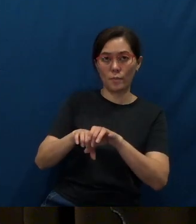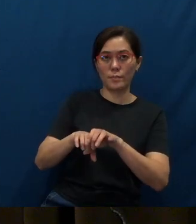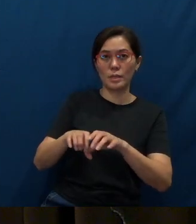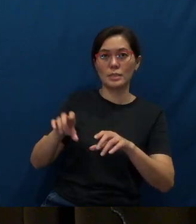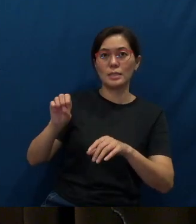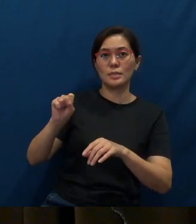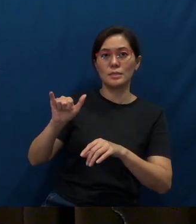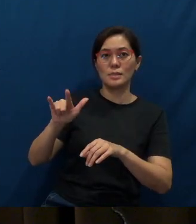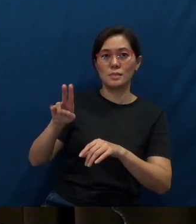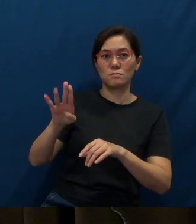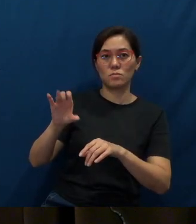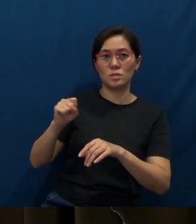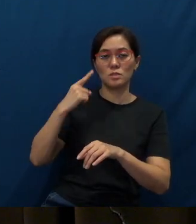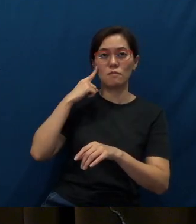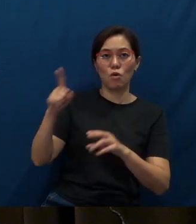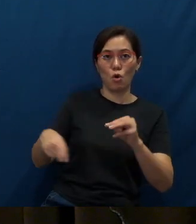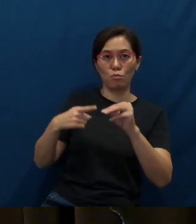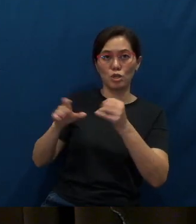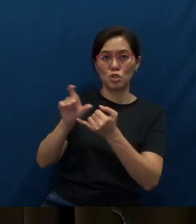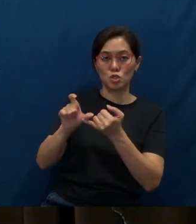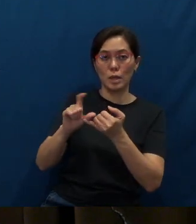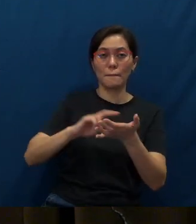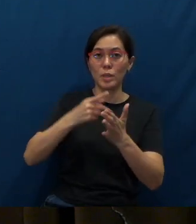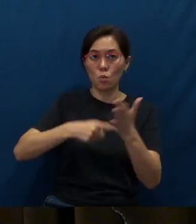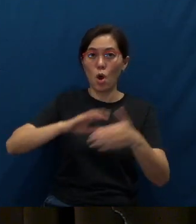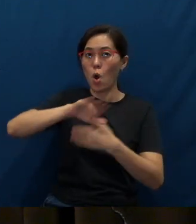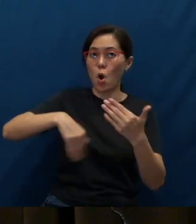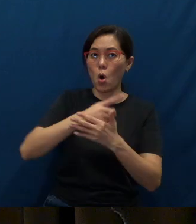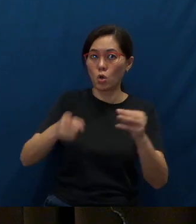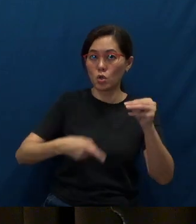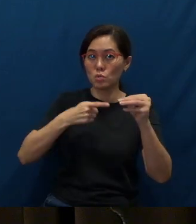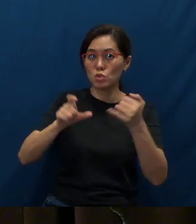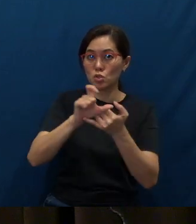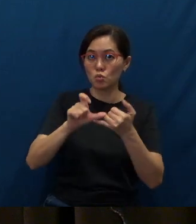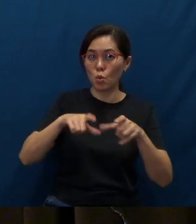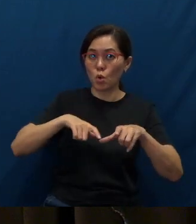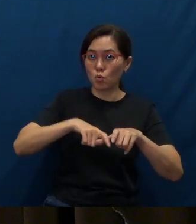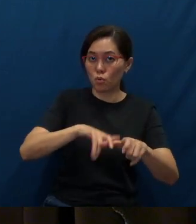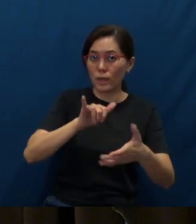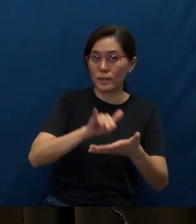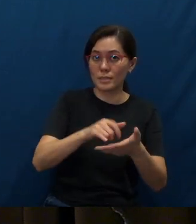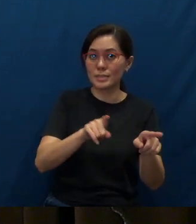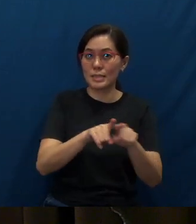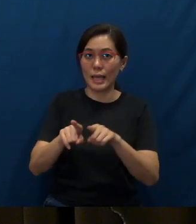In other words, all missional cells will run this course as part of their cell meetings